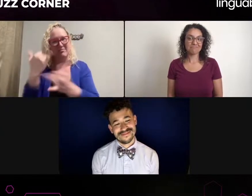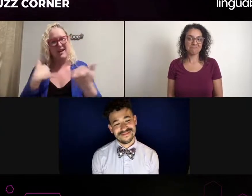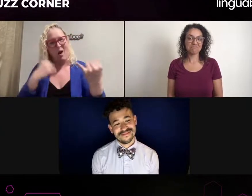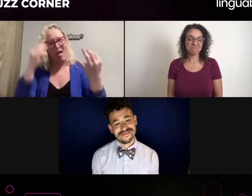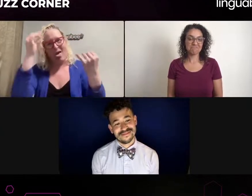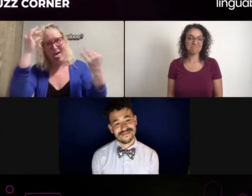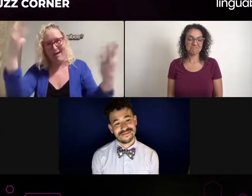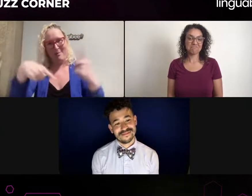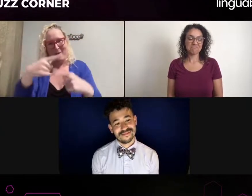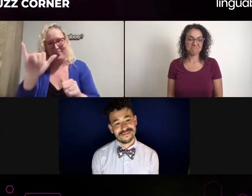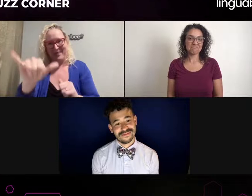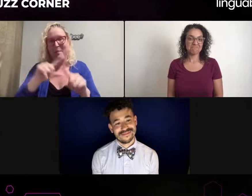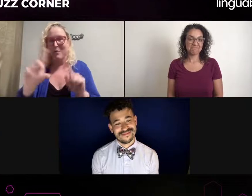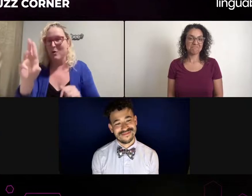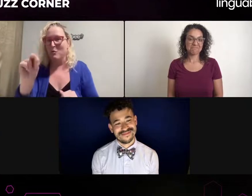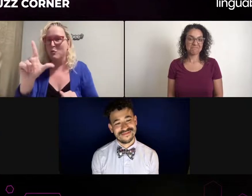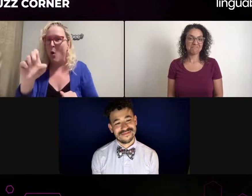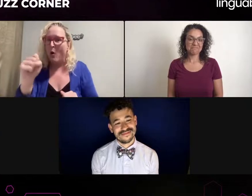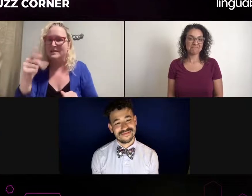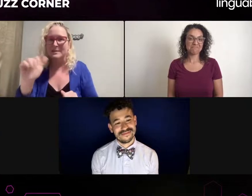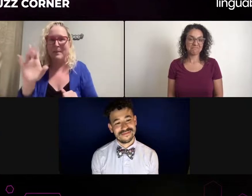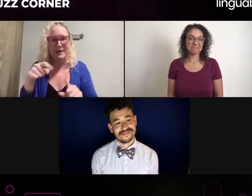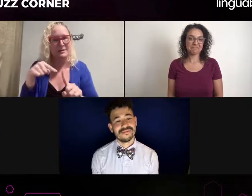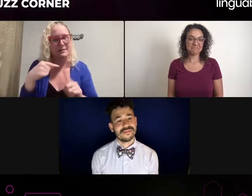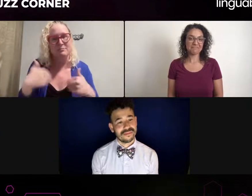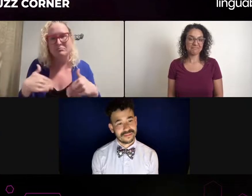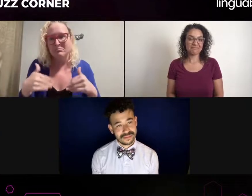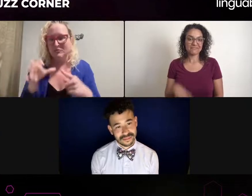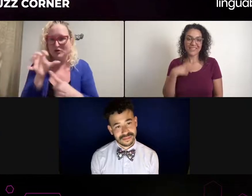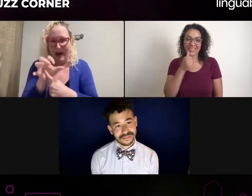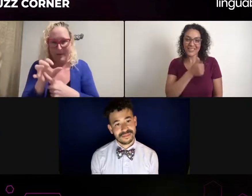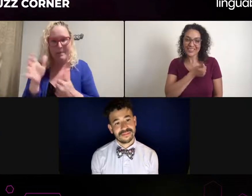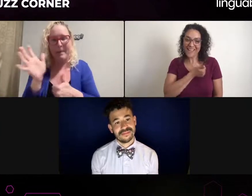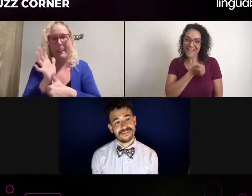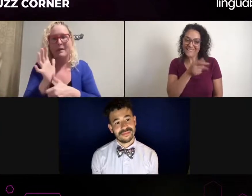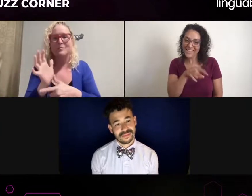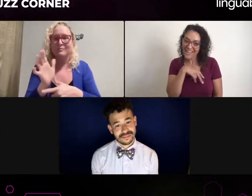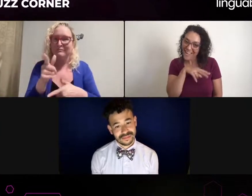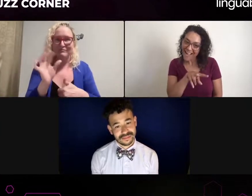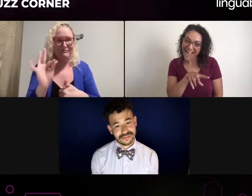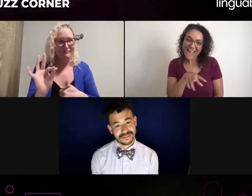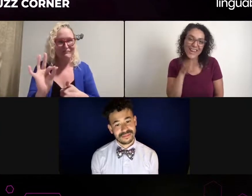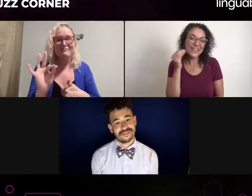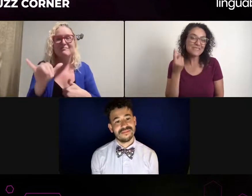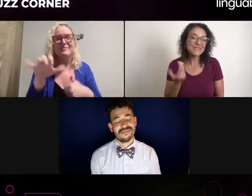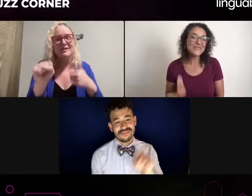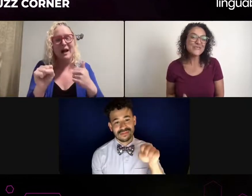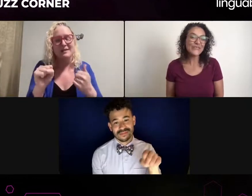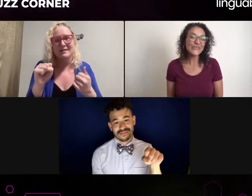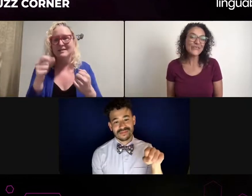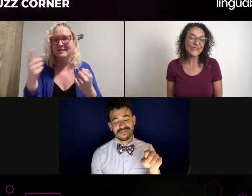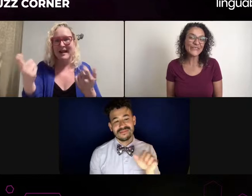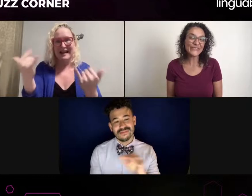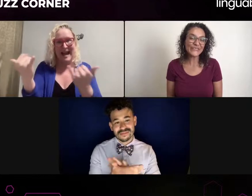Ooh, it's so fascinating, roles right now. That's in the UK. They've been doing research on that in the UK.